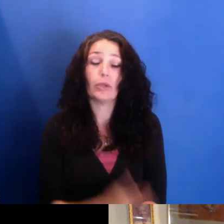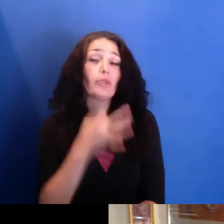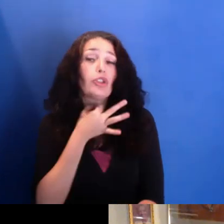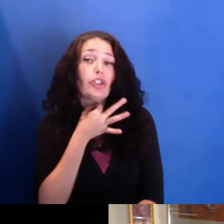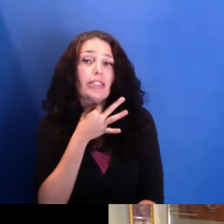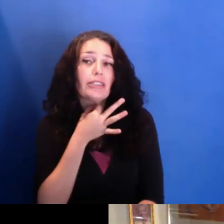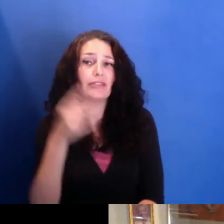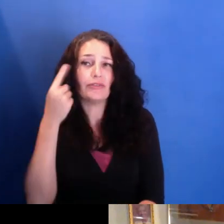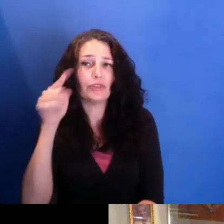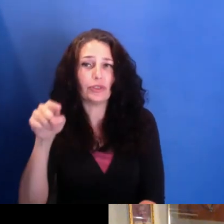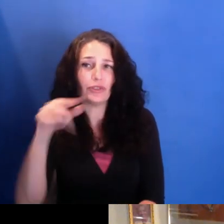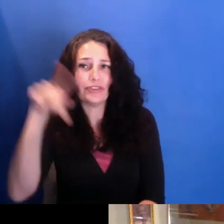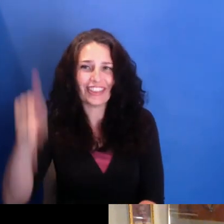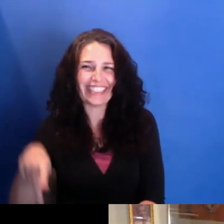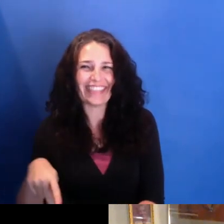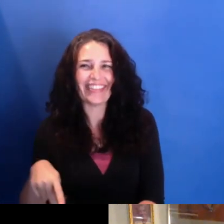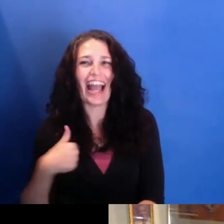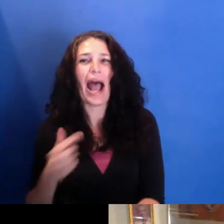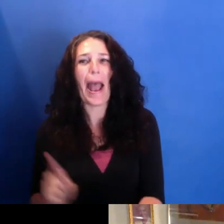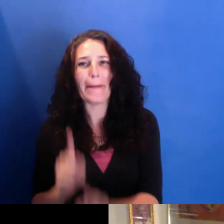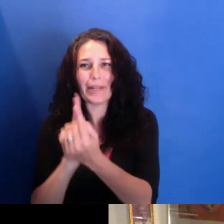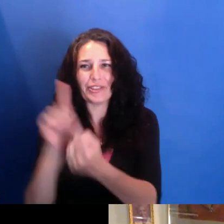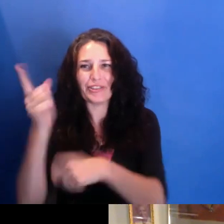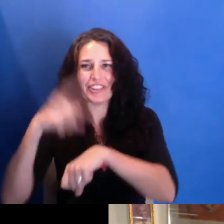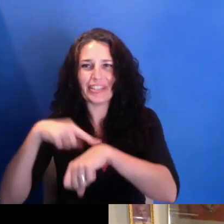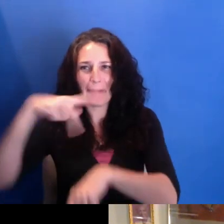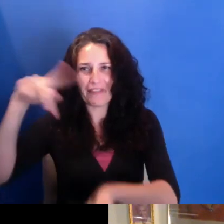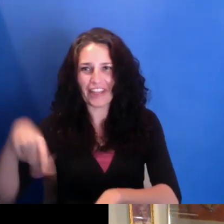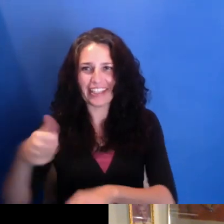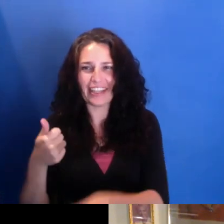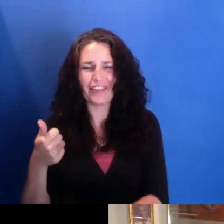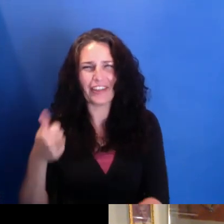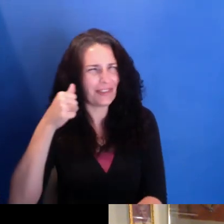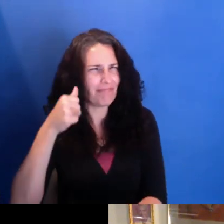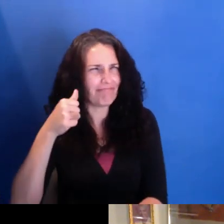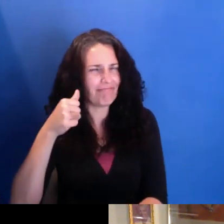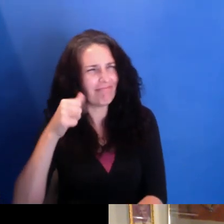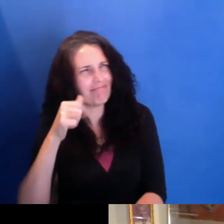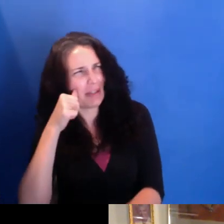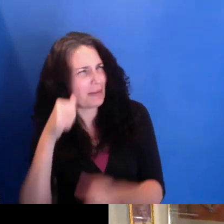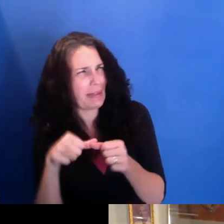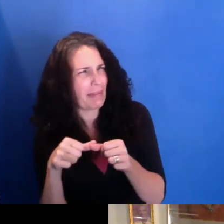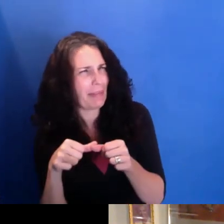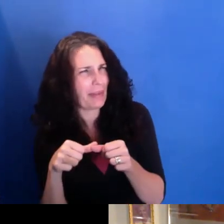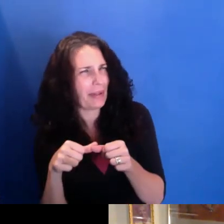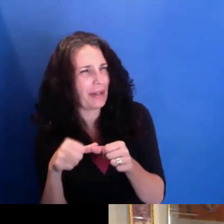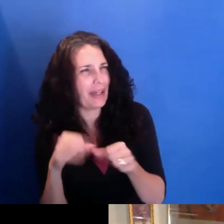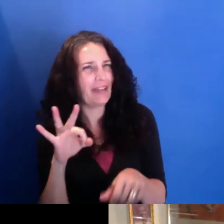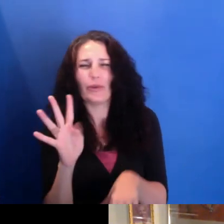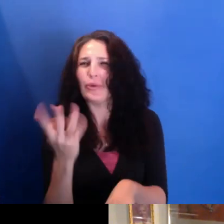I met you first in Philadelphia. And I don't think-- well, I don't remember maybe speaking to you about, like, why--